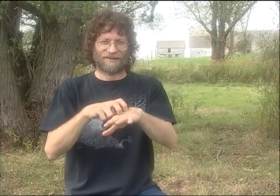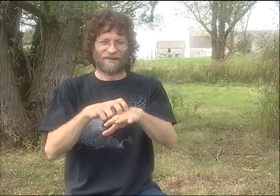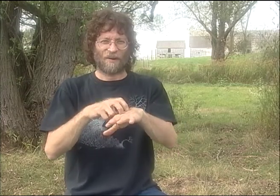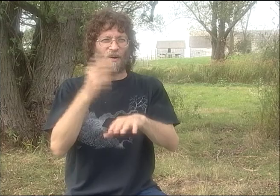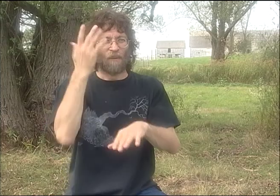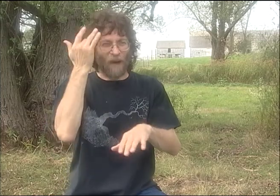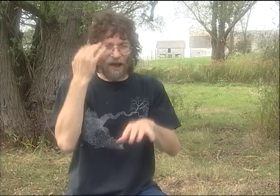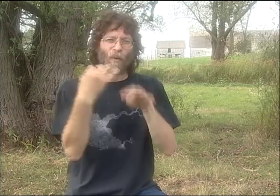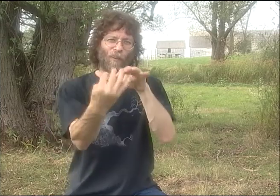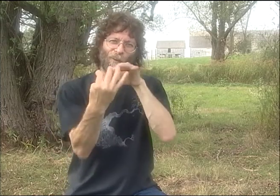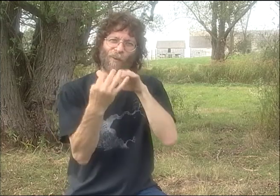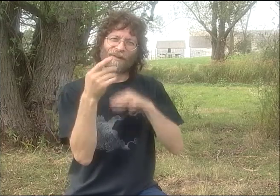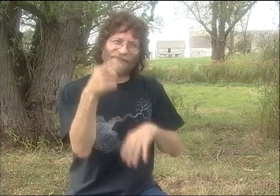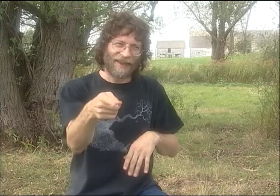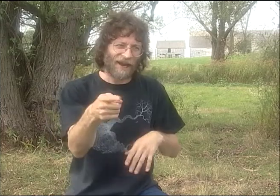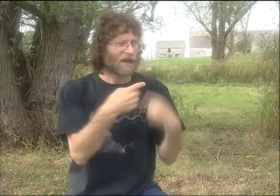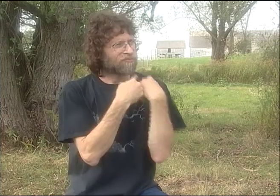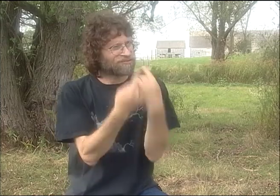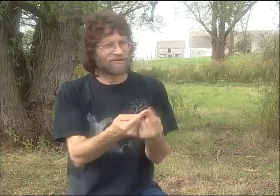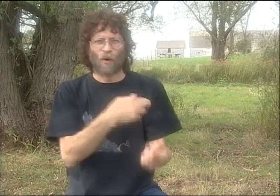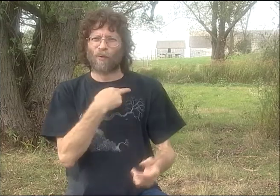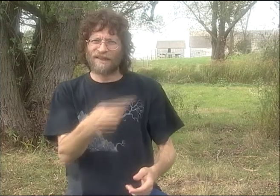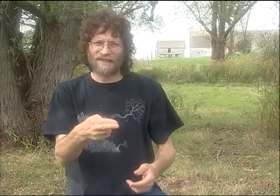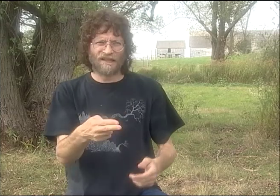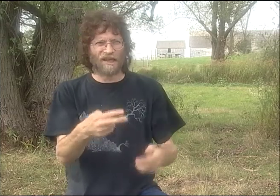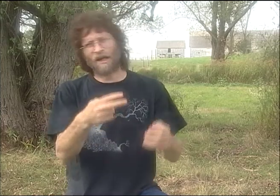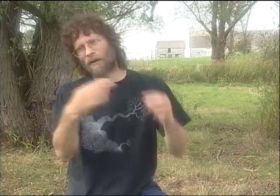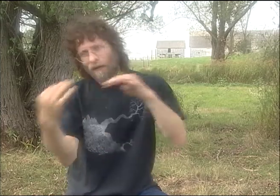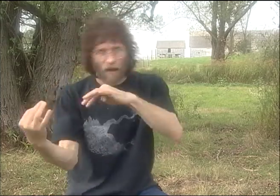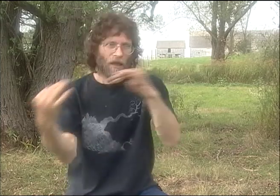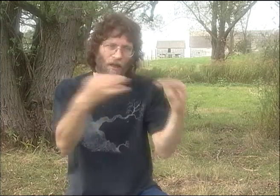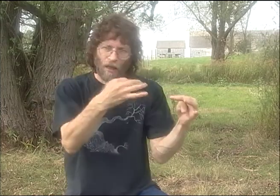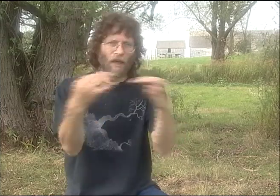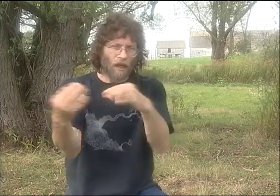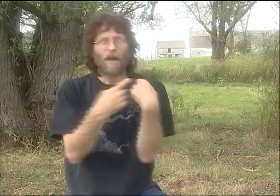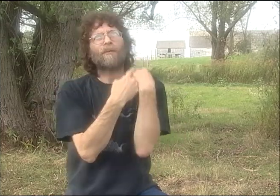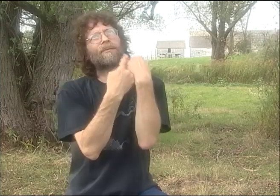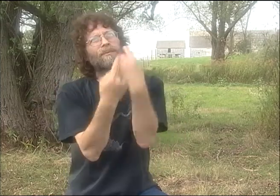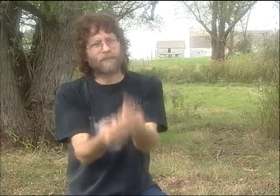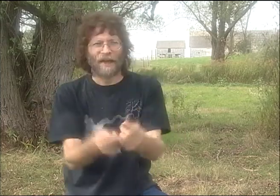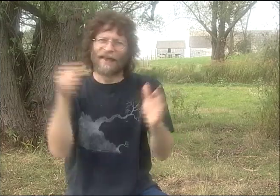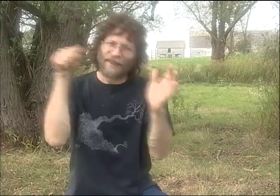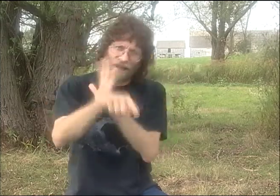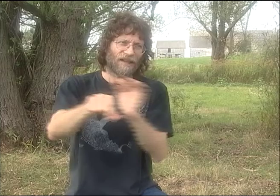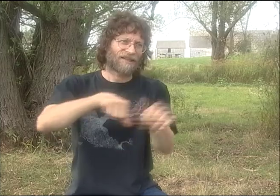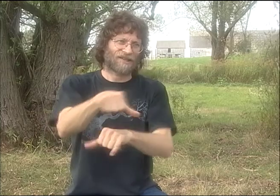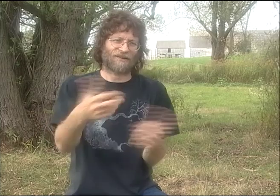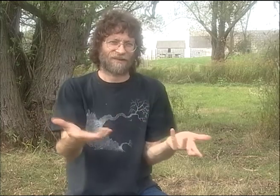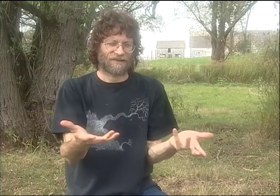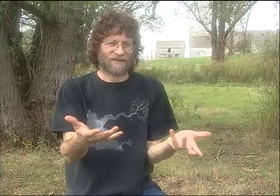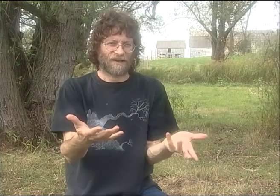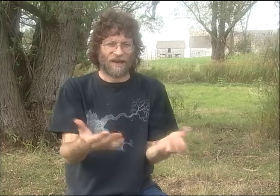UPON THE BLACK PEOPLE DOWN THERE. AND THEN ANOTHER SCENE WOULD TAKE PLACE IN IRELAND BECAUSE OF THE ONGOING RELIGIOUS WAR